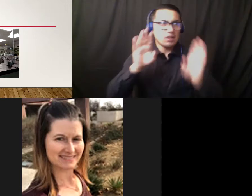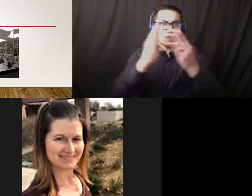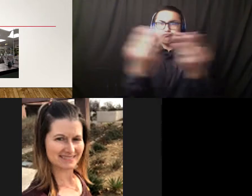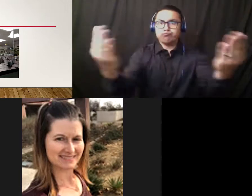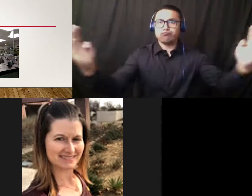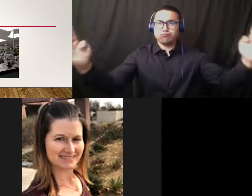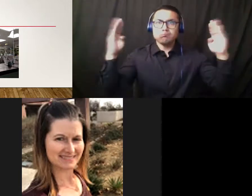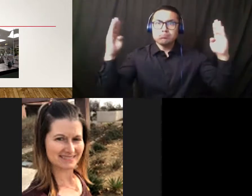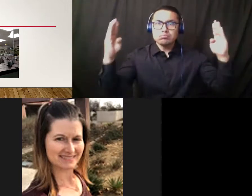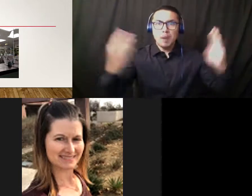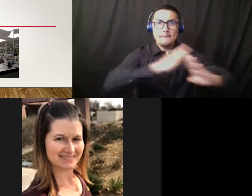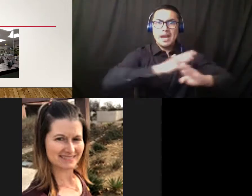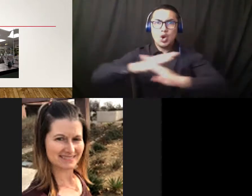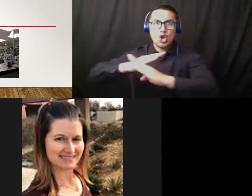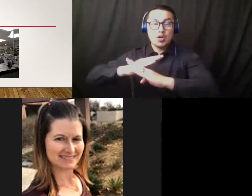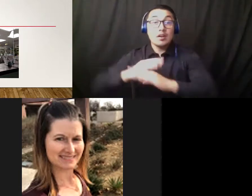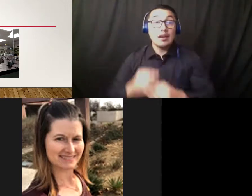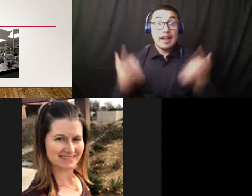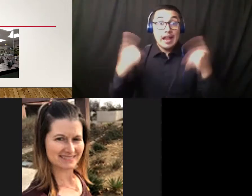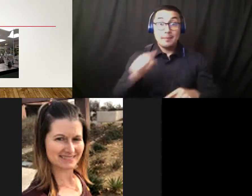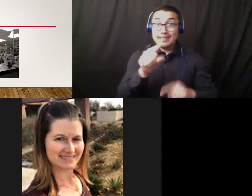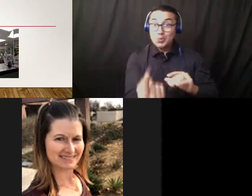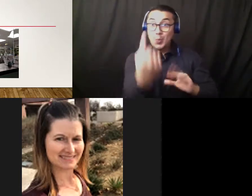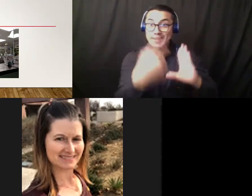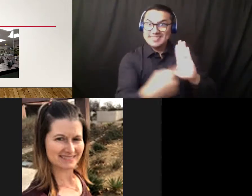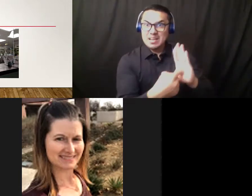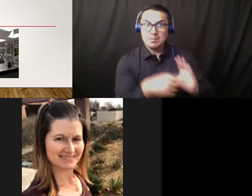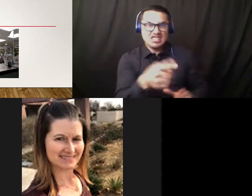example and it happens to be just on the other side of that wall